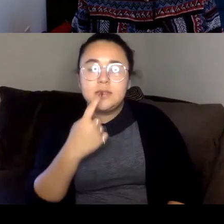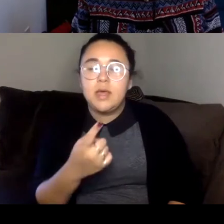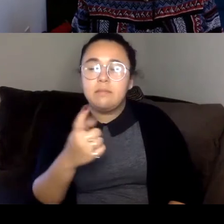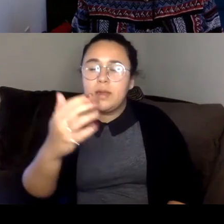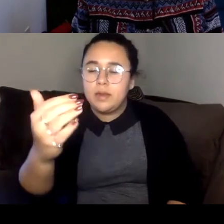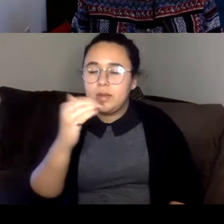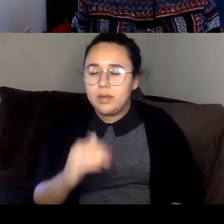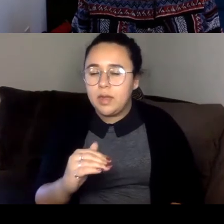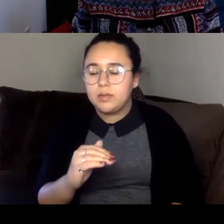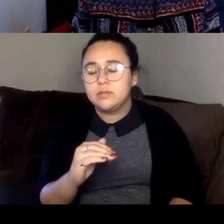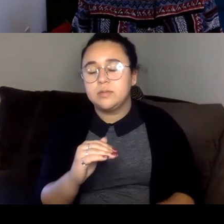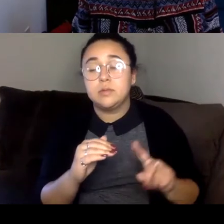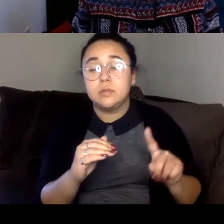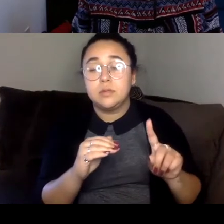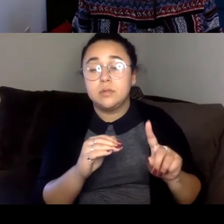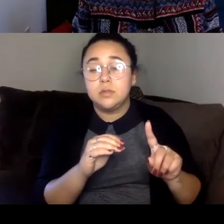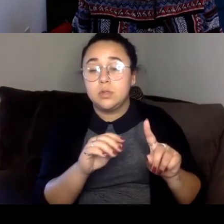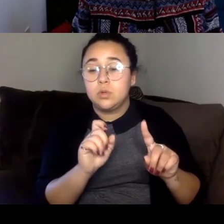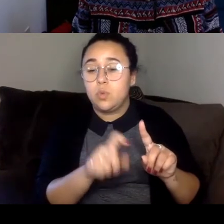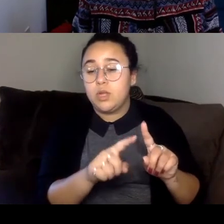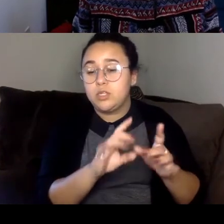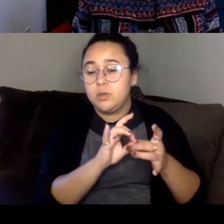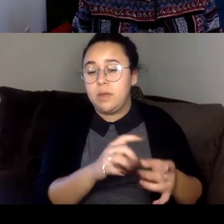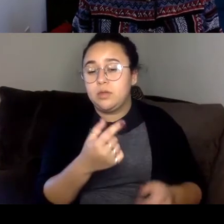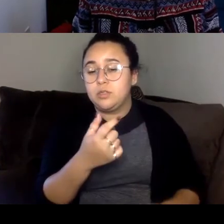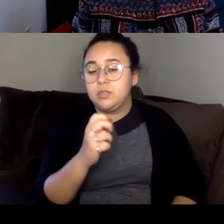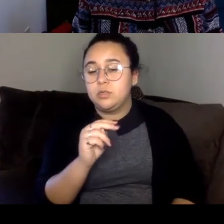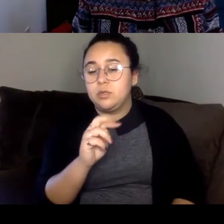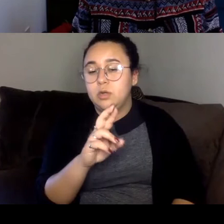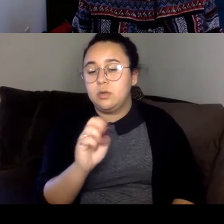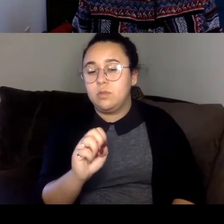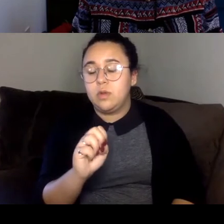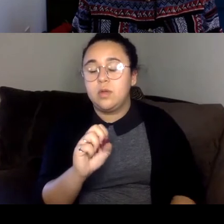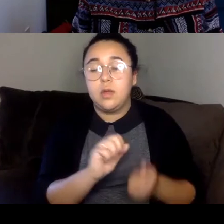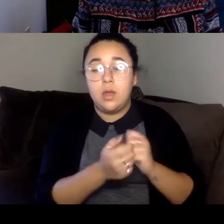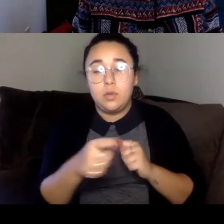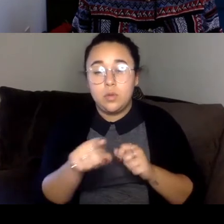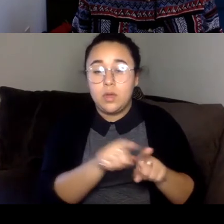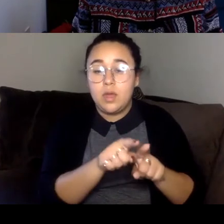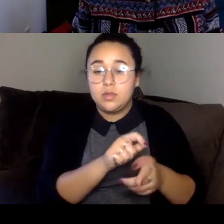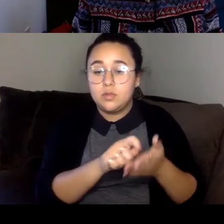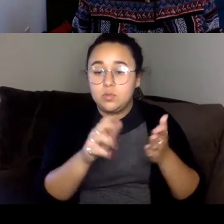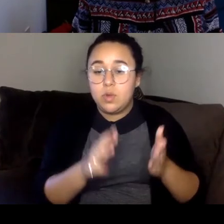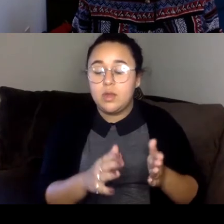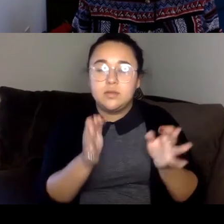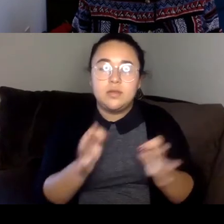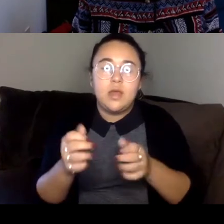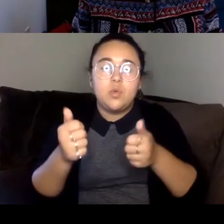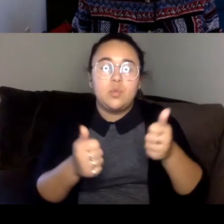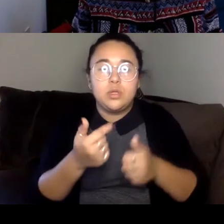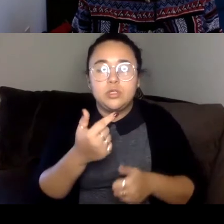which is about genre and how you as writers decide which genre you want to work in theory